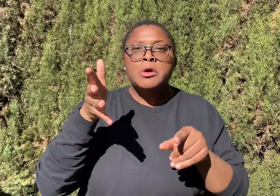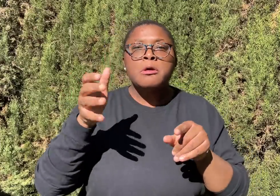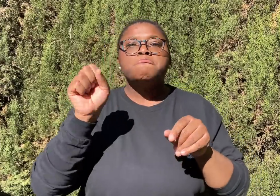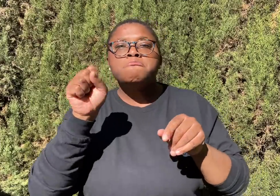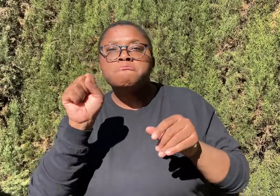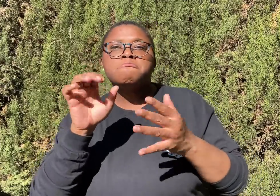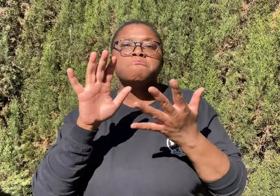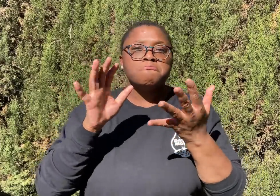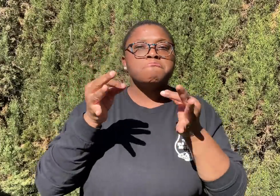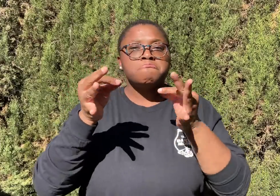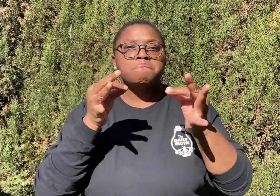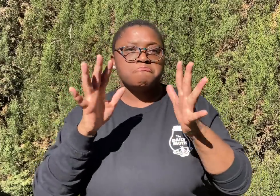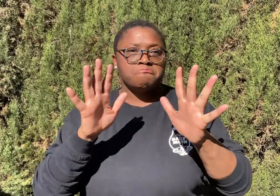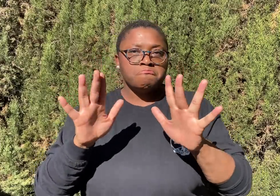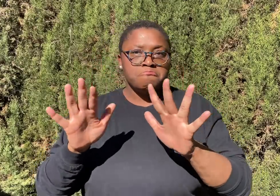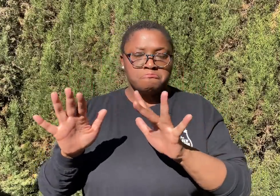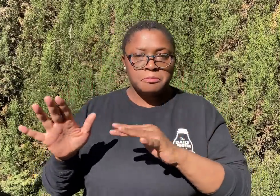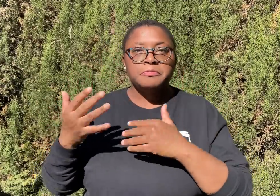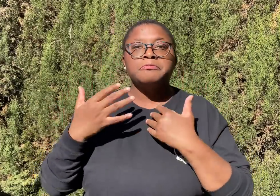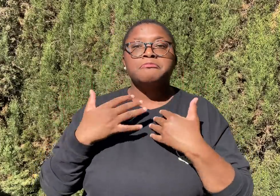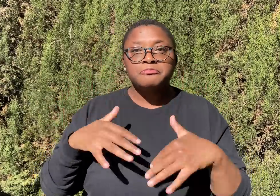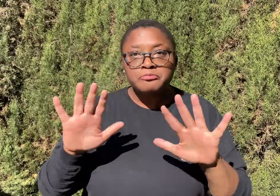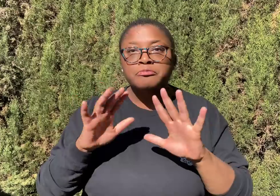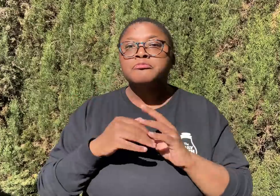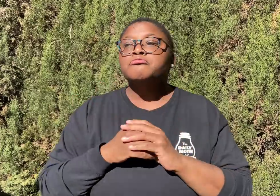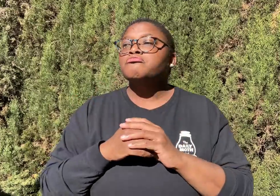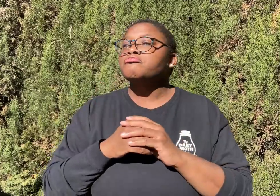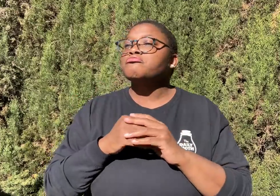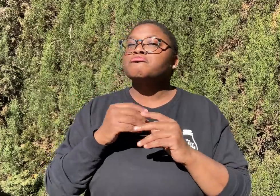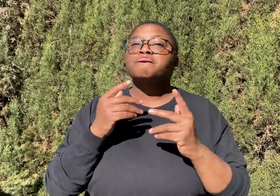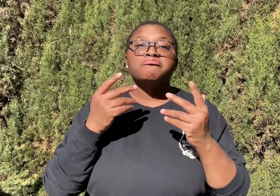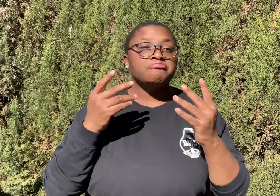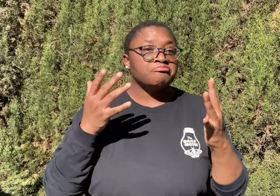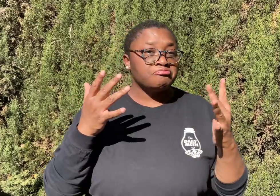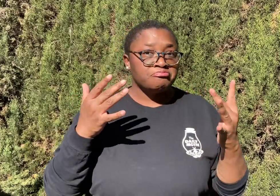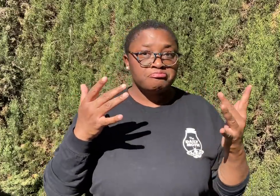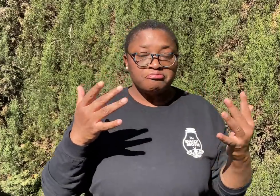Pam said yes, and explained a bit more.